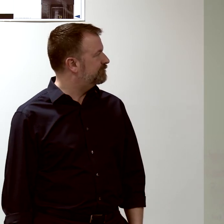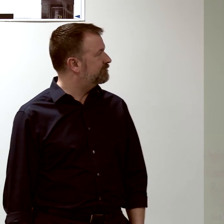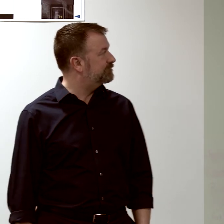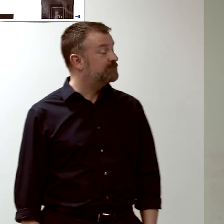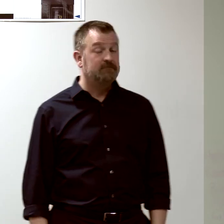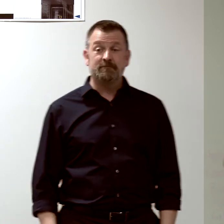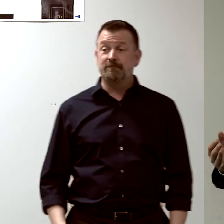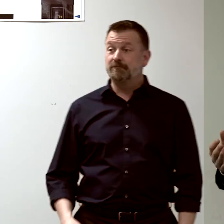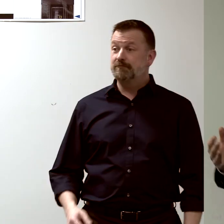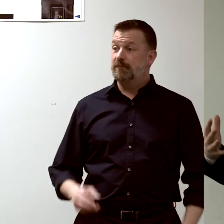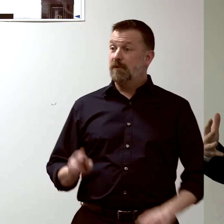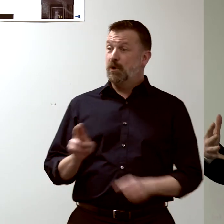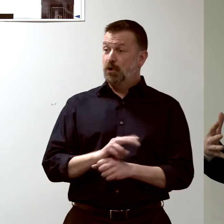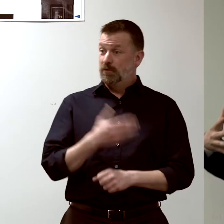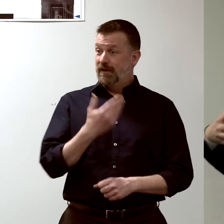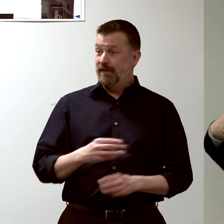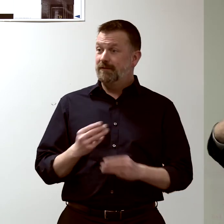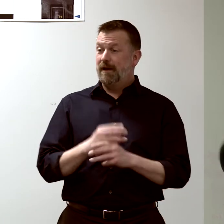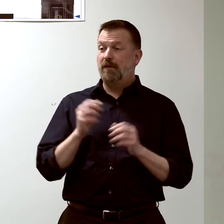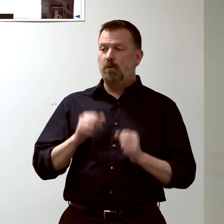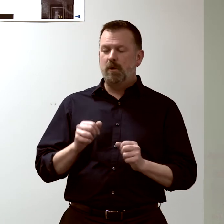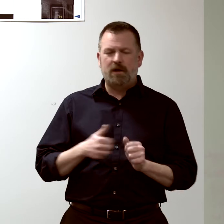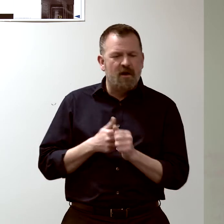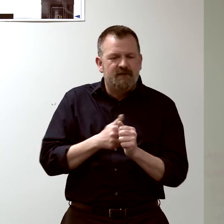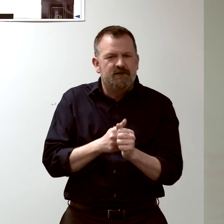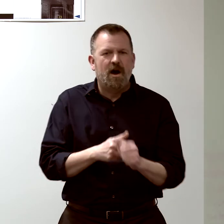we can look at how people move through the hospital...